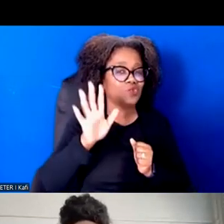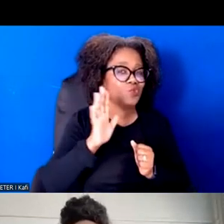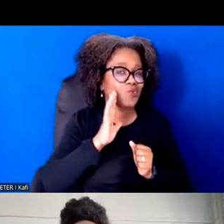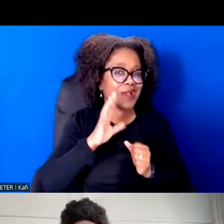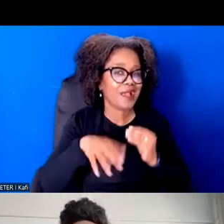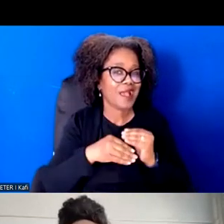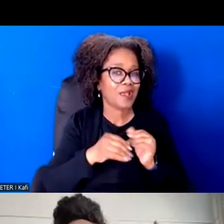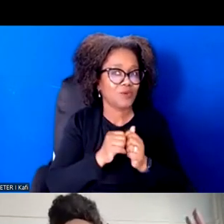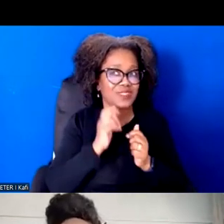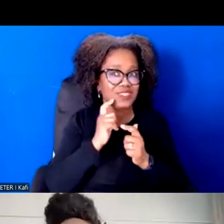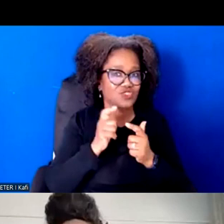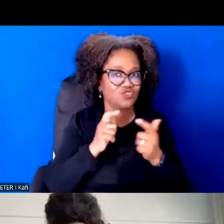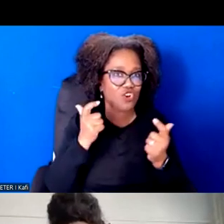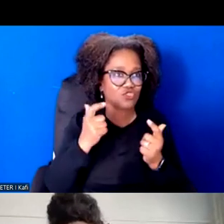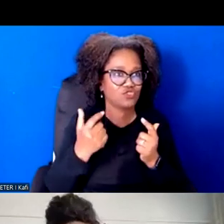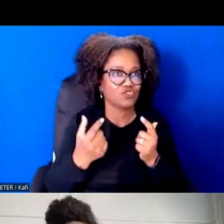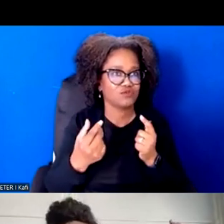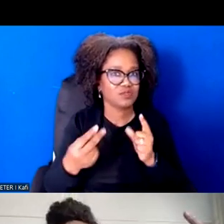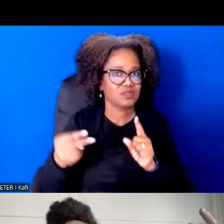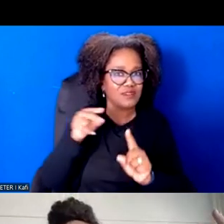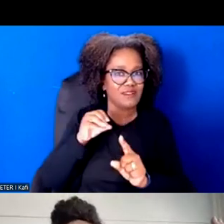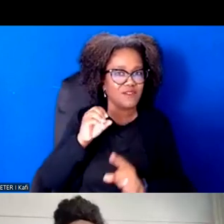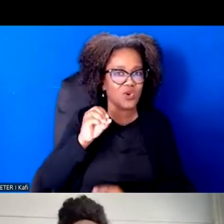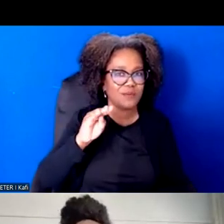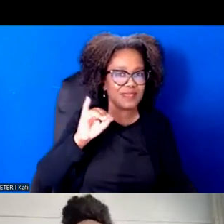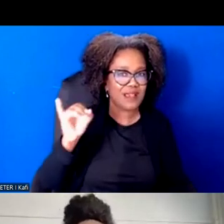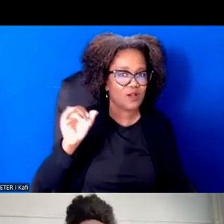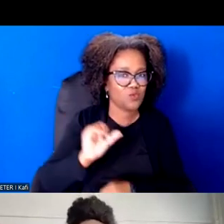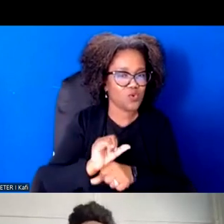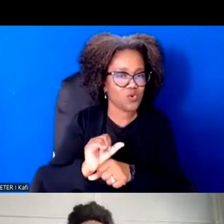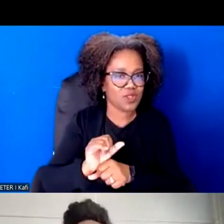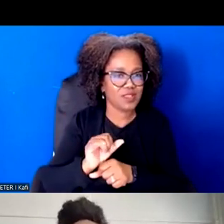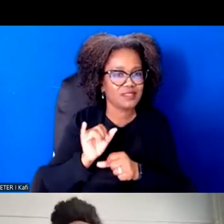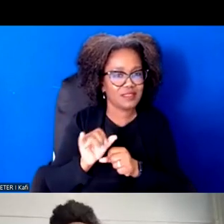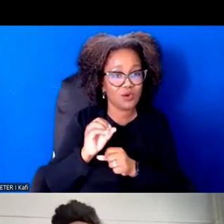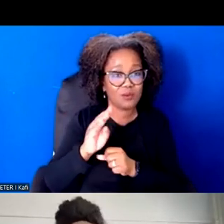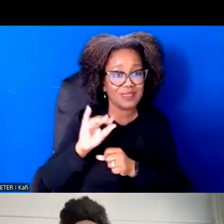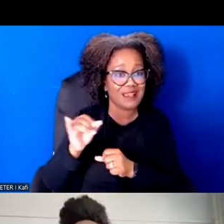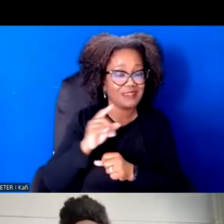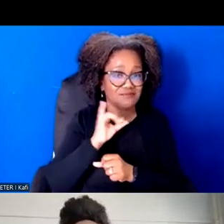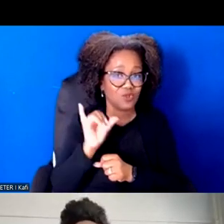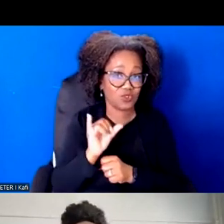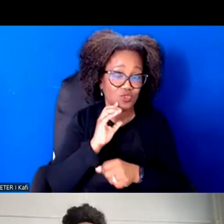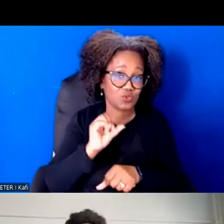around really working with artists and and community researchers and organizers like